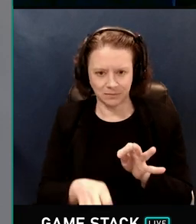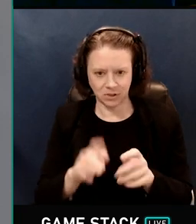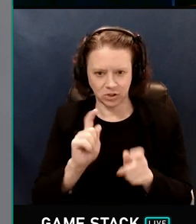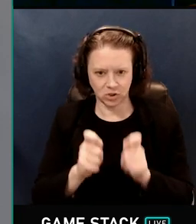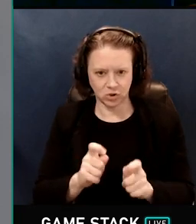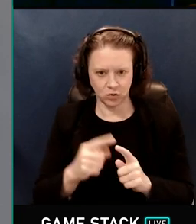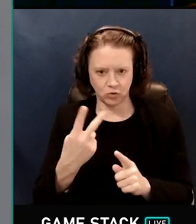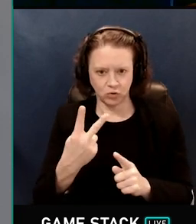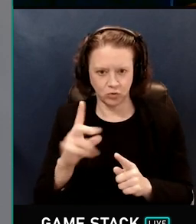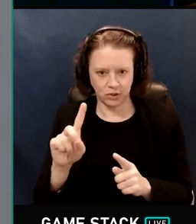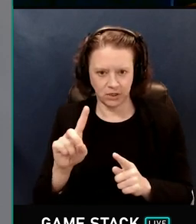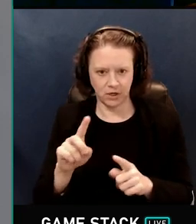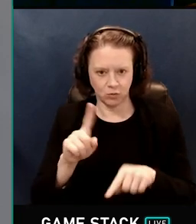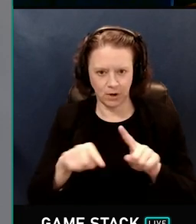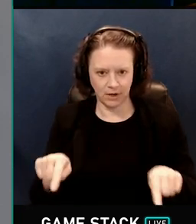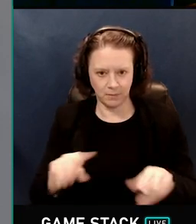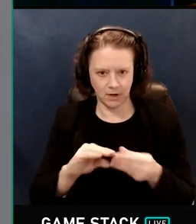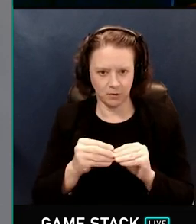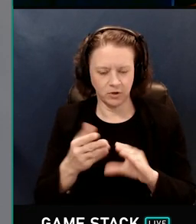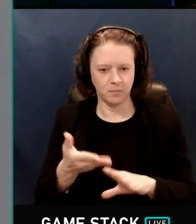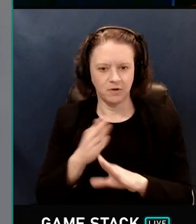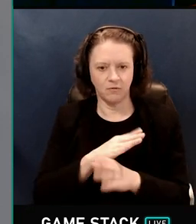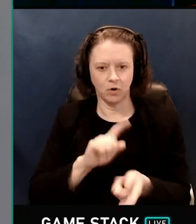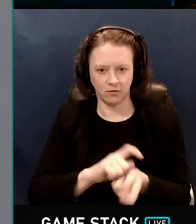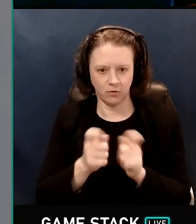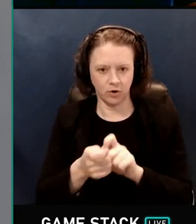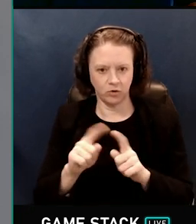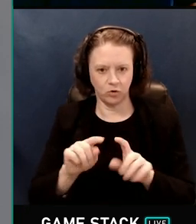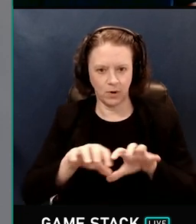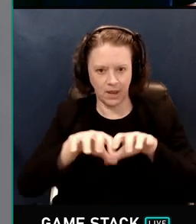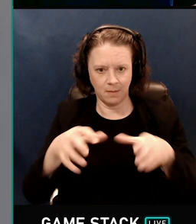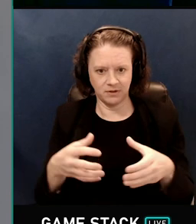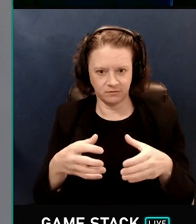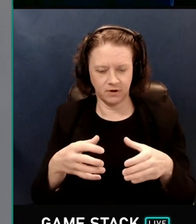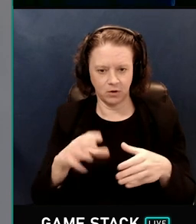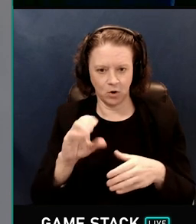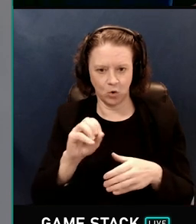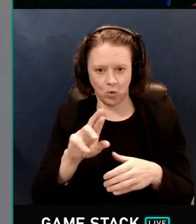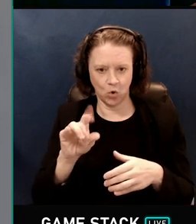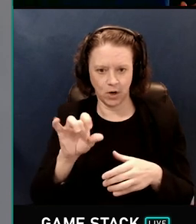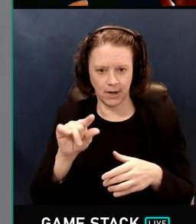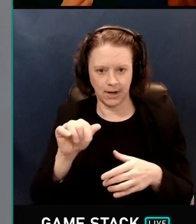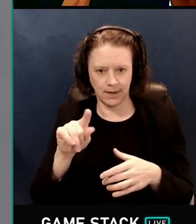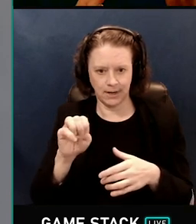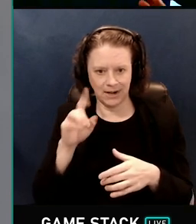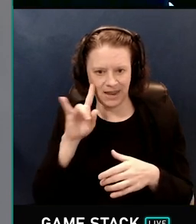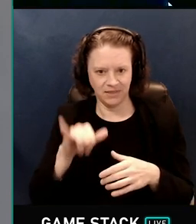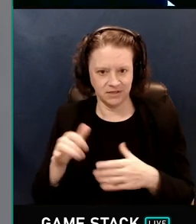to the 2D random numbers before converting to a hemisphere coordinate like this.